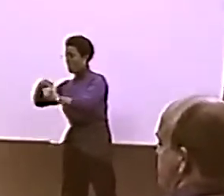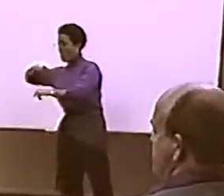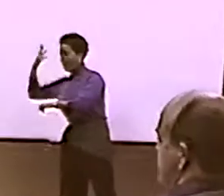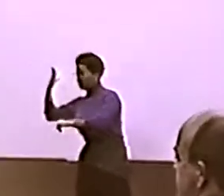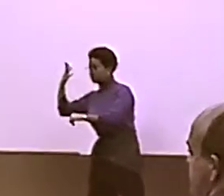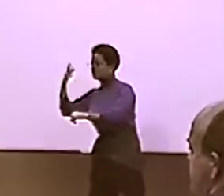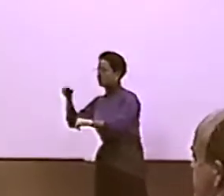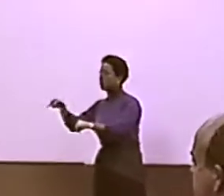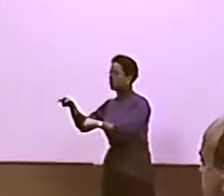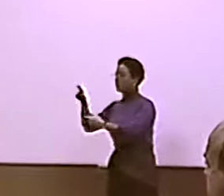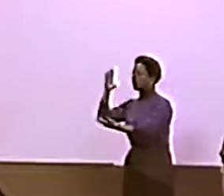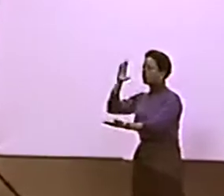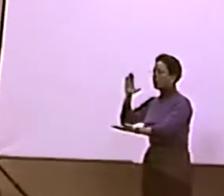I AGREE WITH THAT.